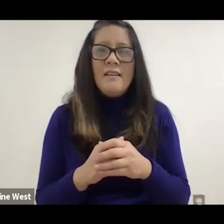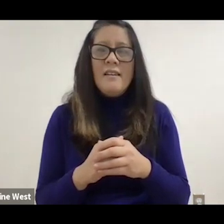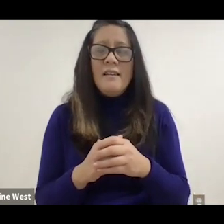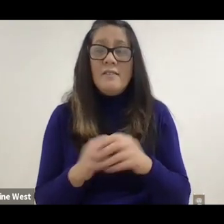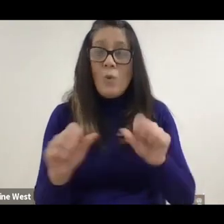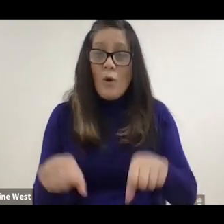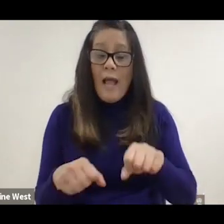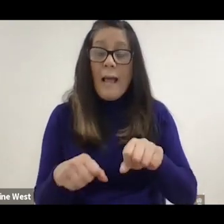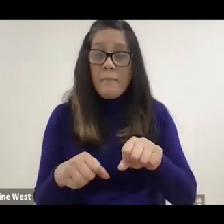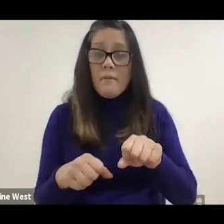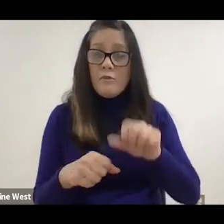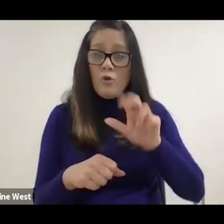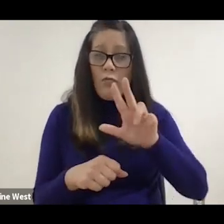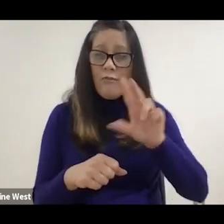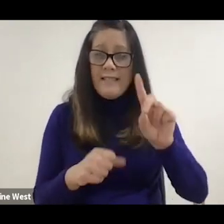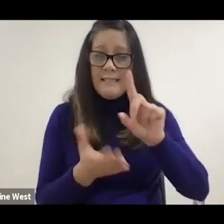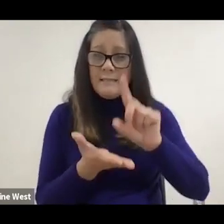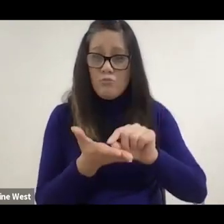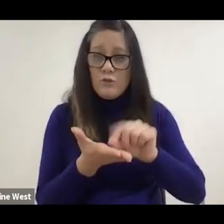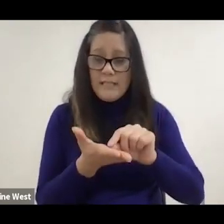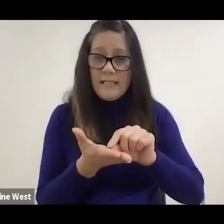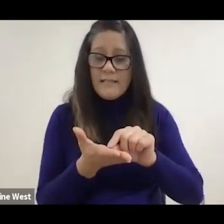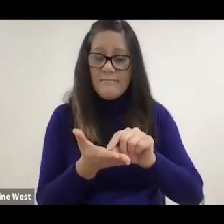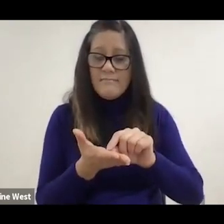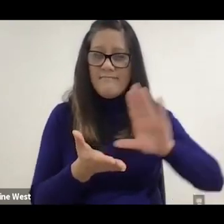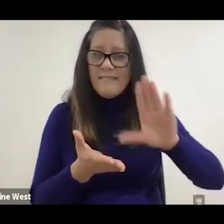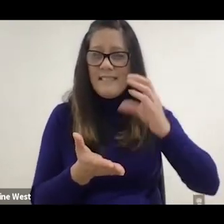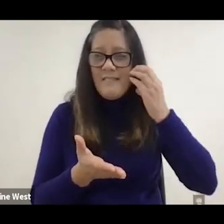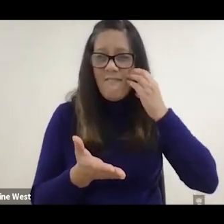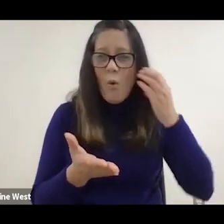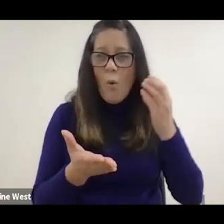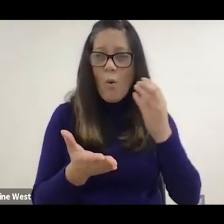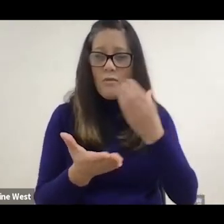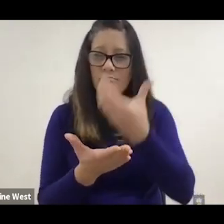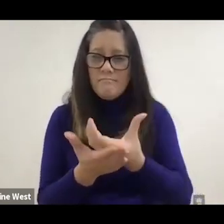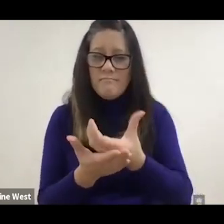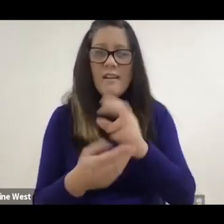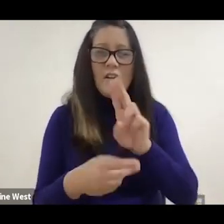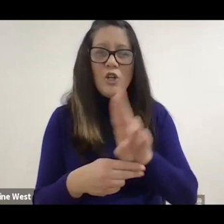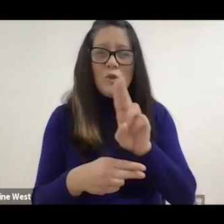that and put Alec's phone in there. And then is this is the controller.